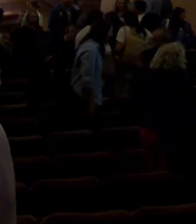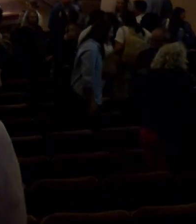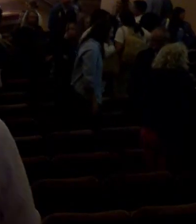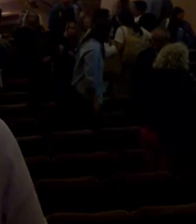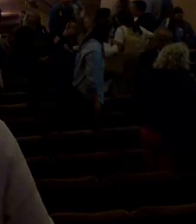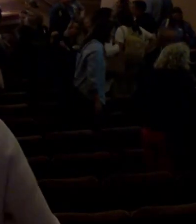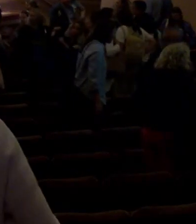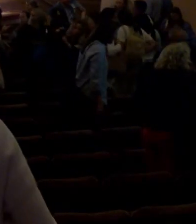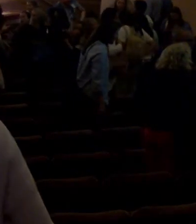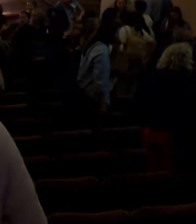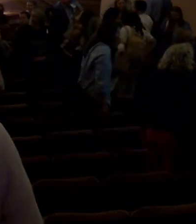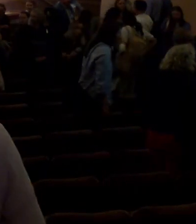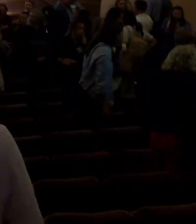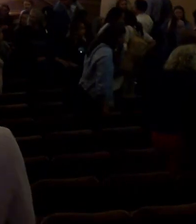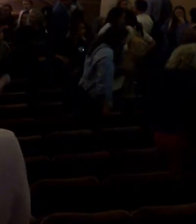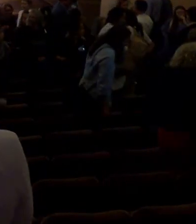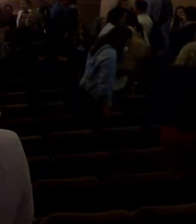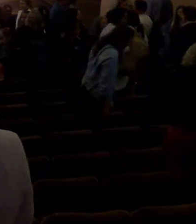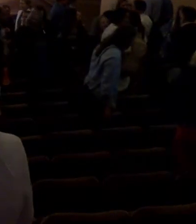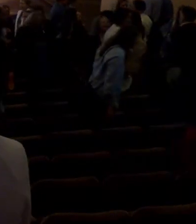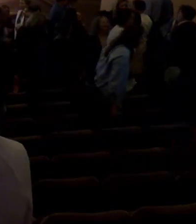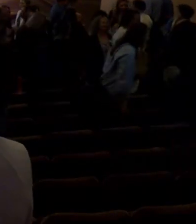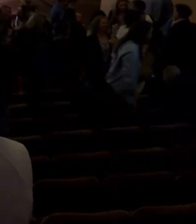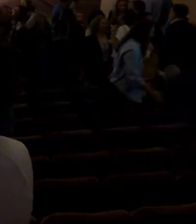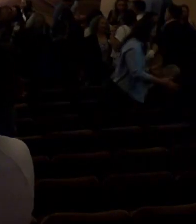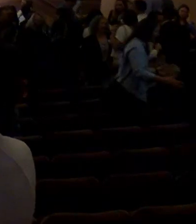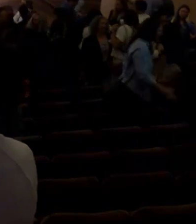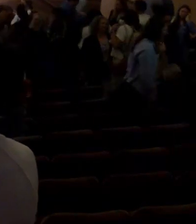(people continue chattering)